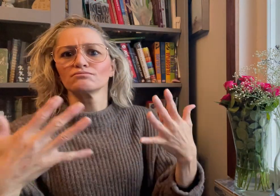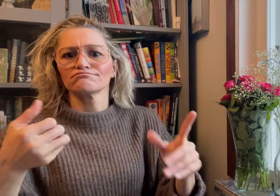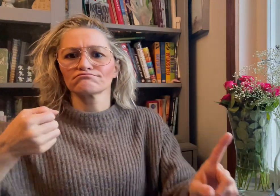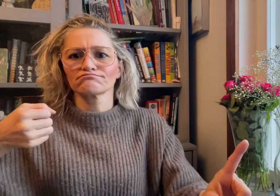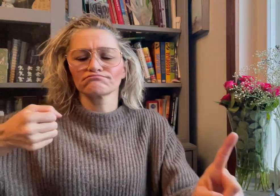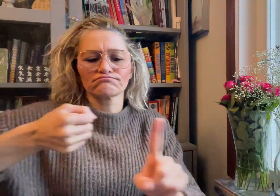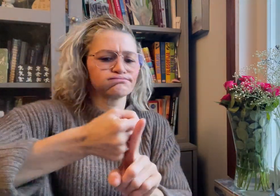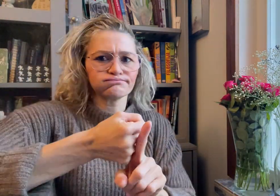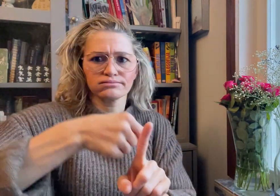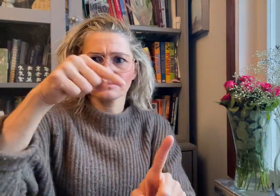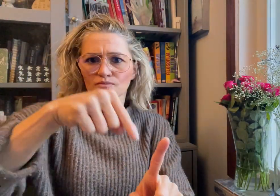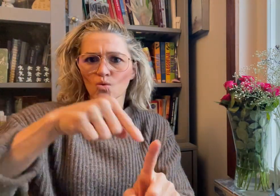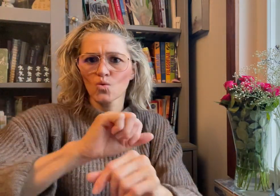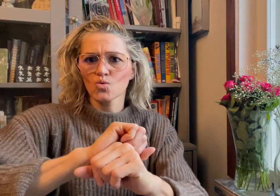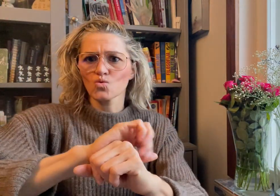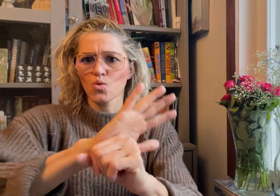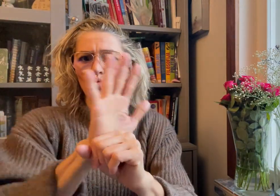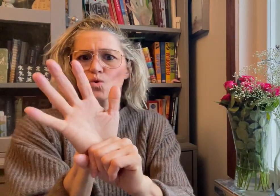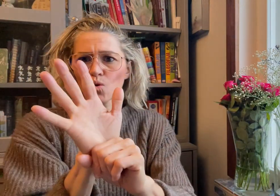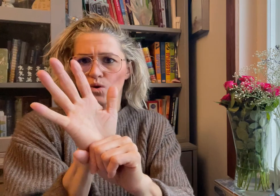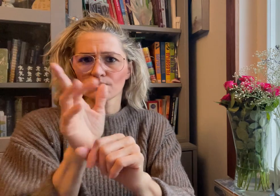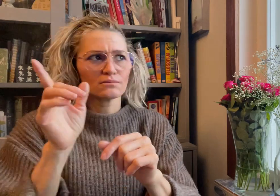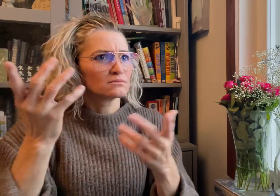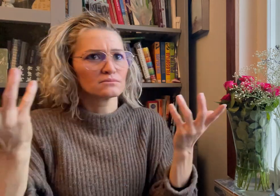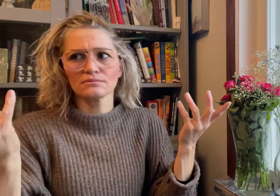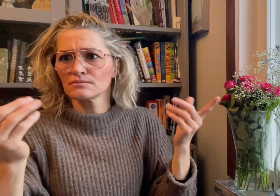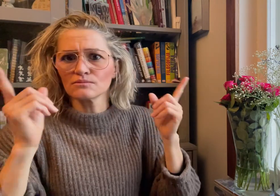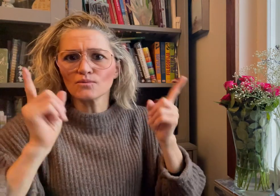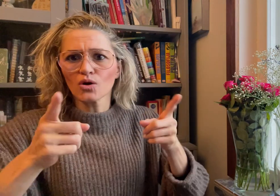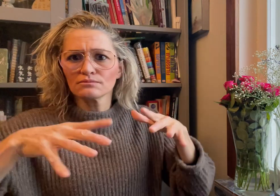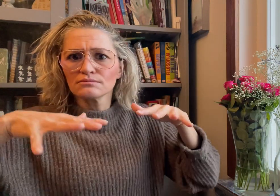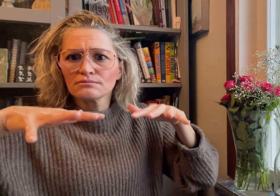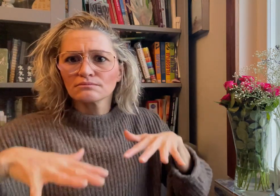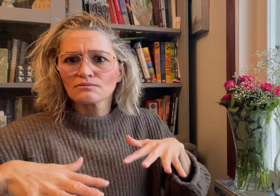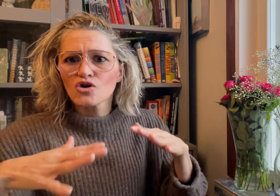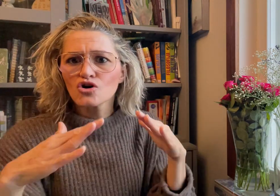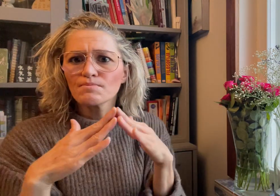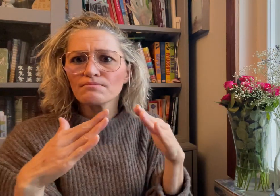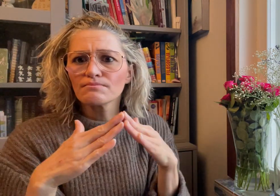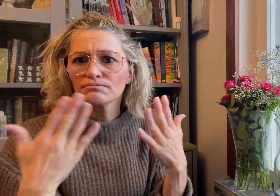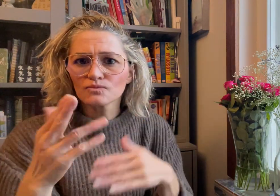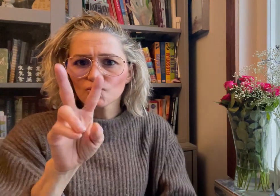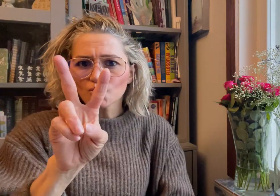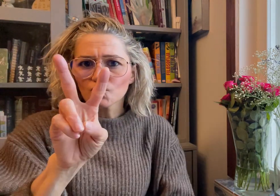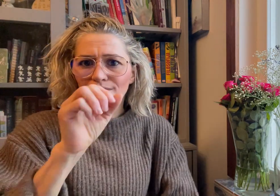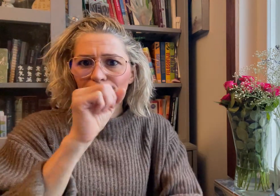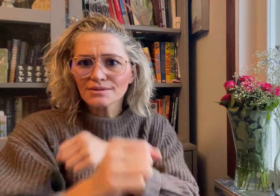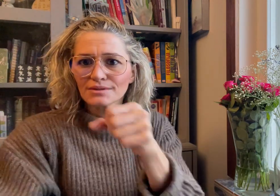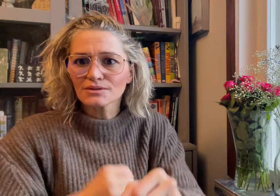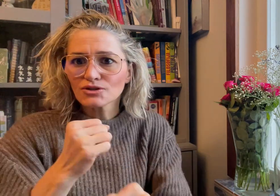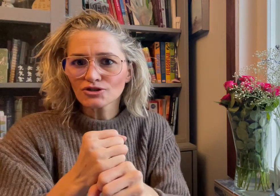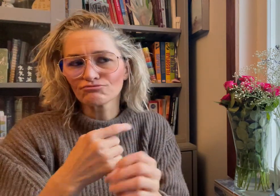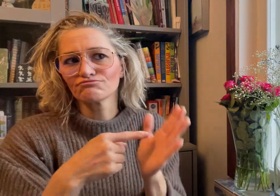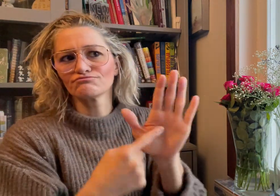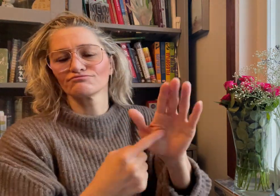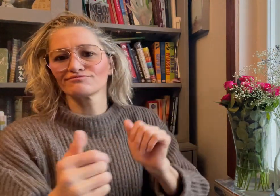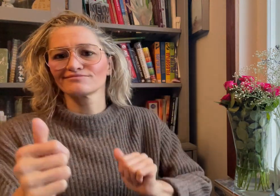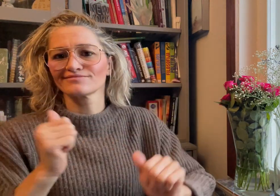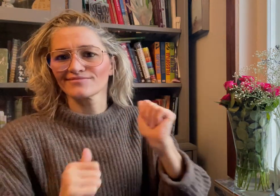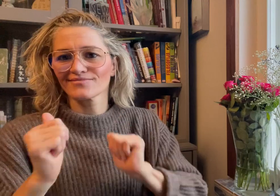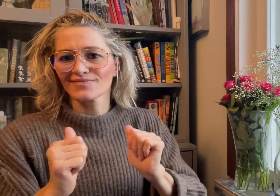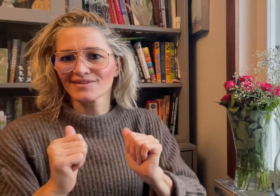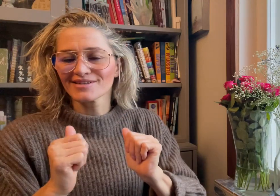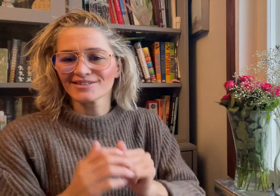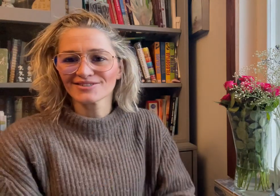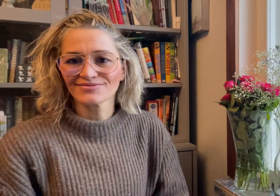the impacts COVID-19 had while having to stay at home for two years.